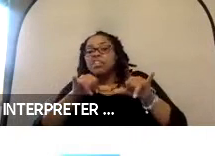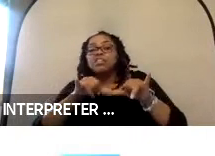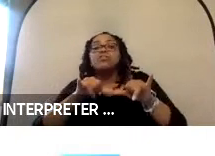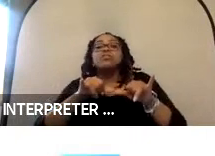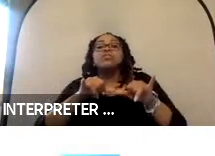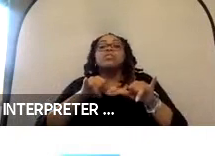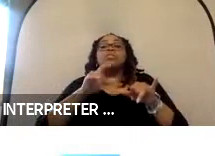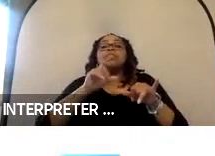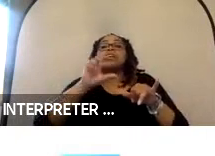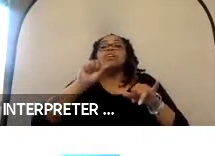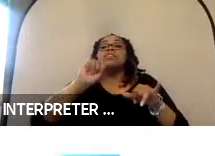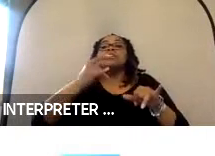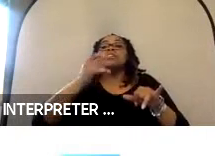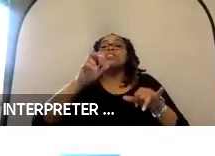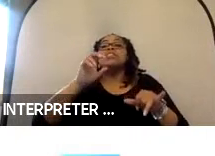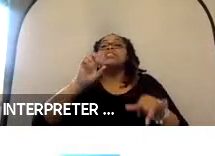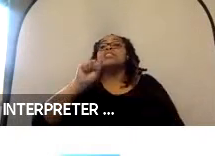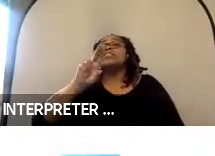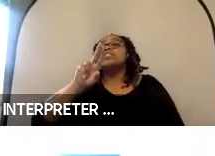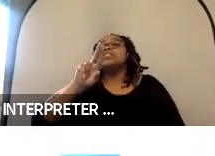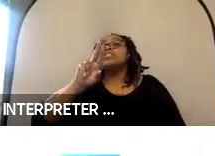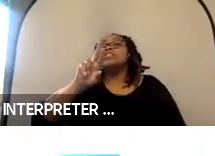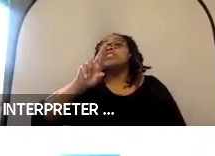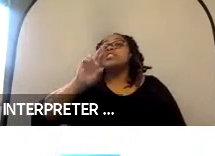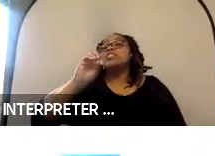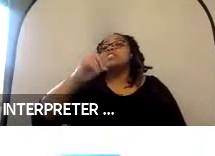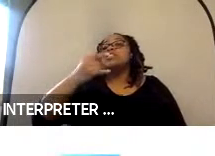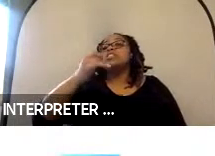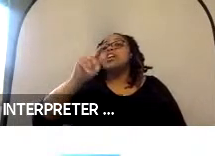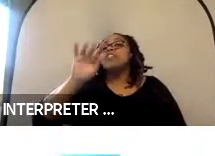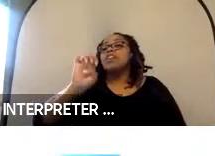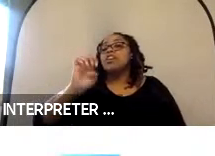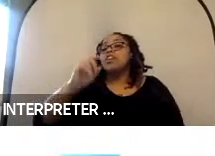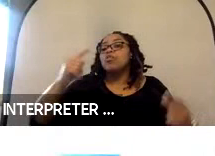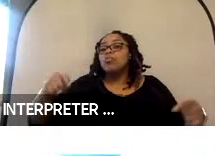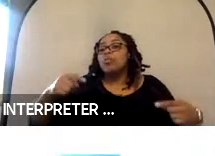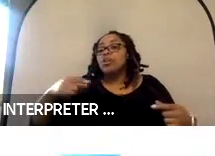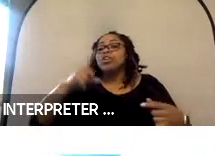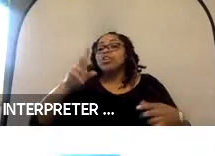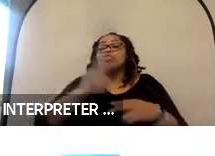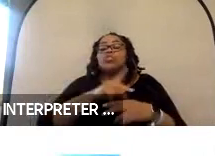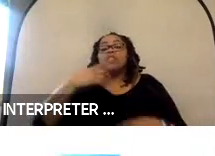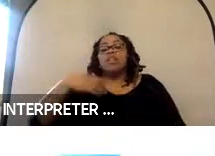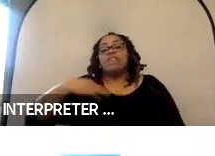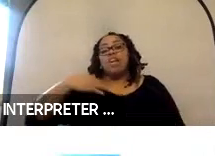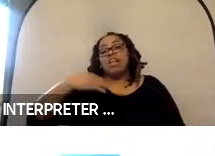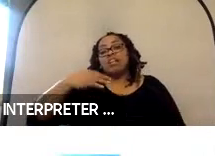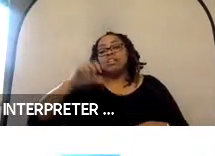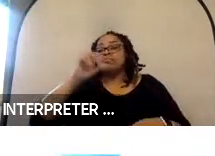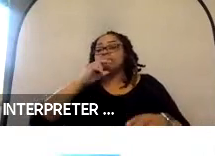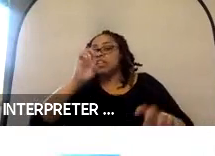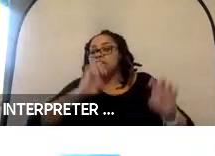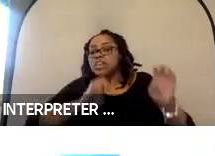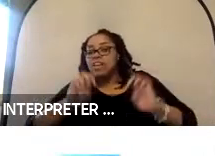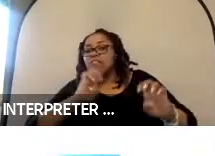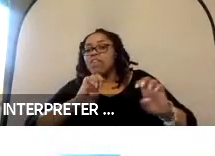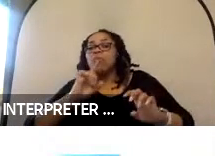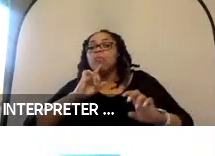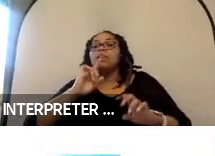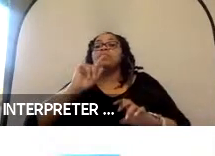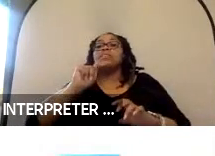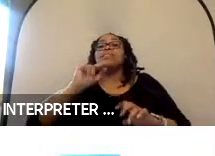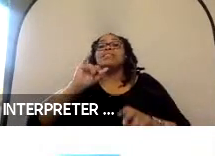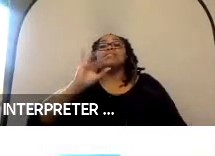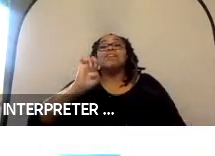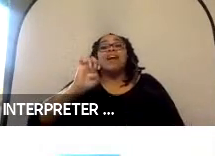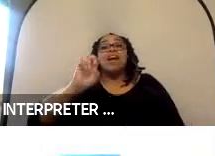is shown here, which is used in voluntary standards to evaluate tiedown systems. Next